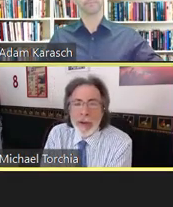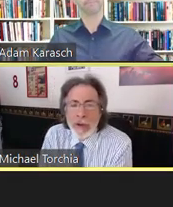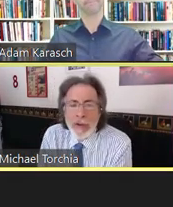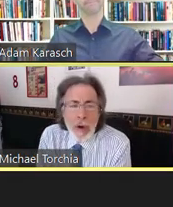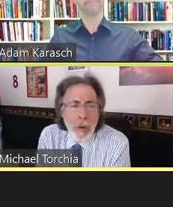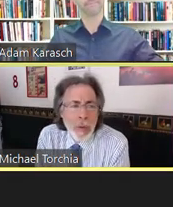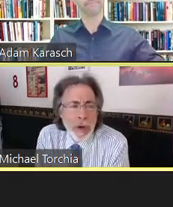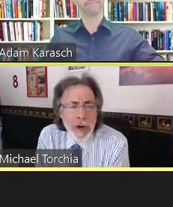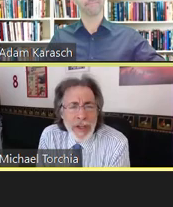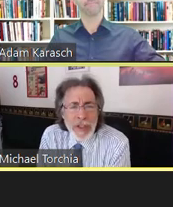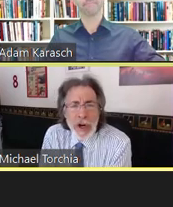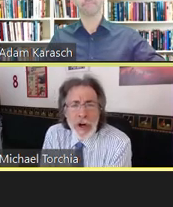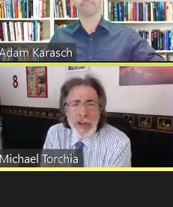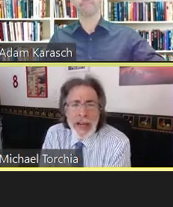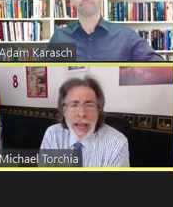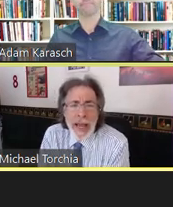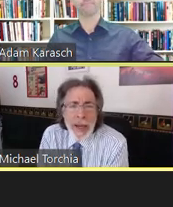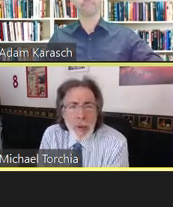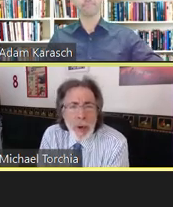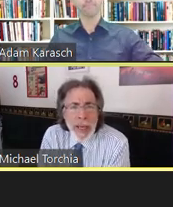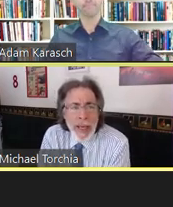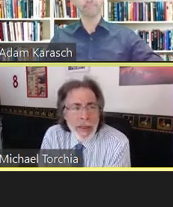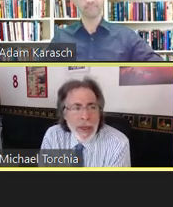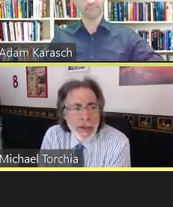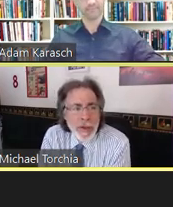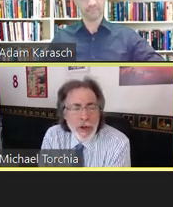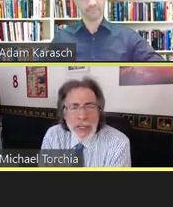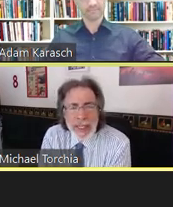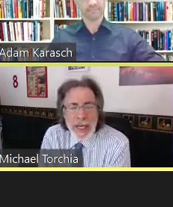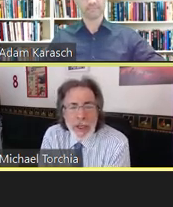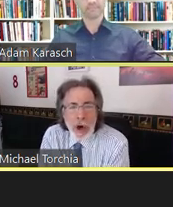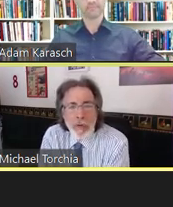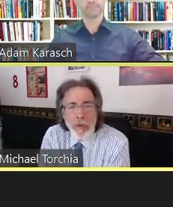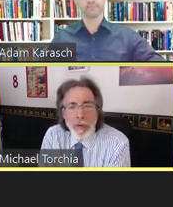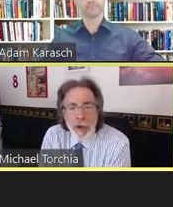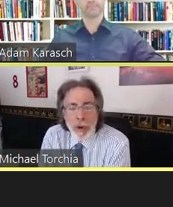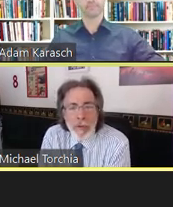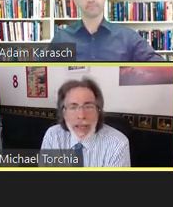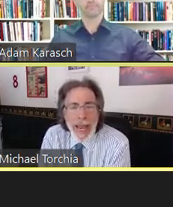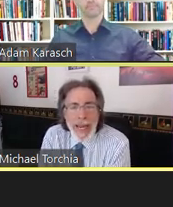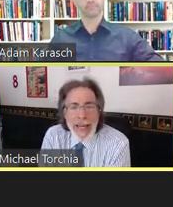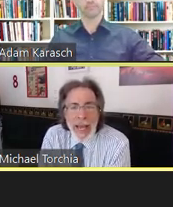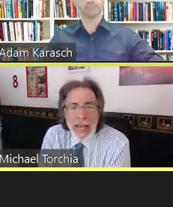So we're going to start today with sort of a legal overview of the ADA.